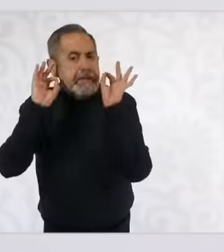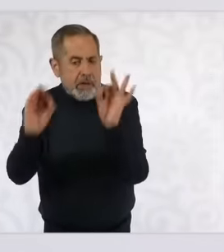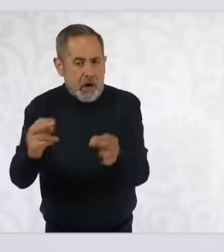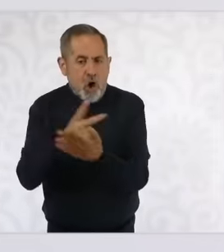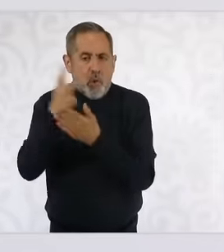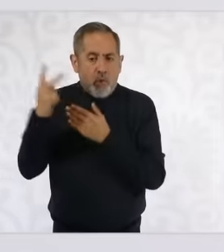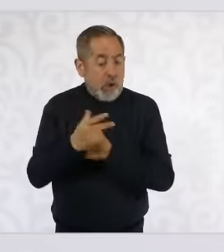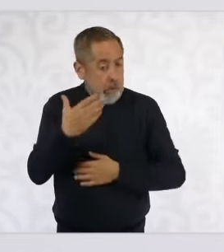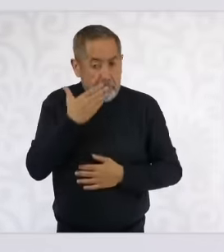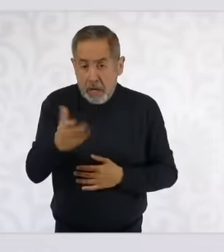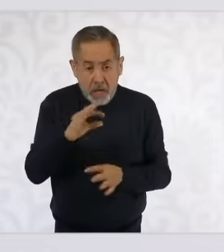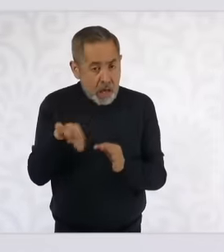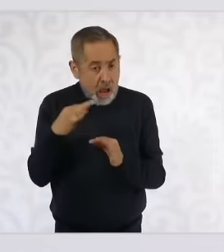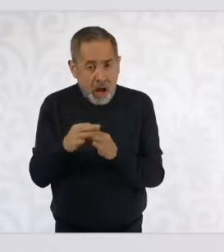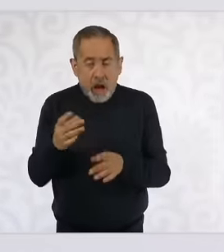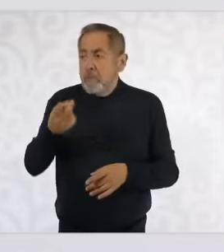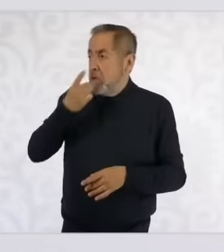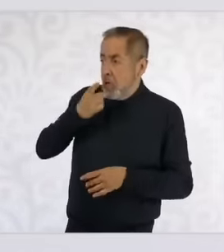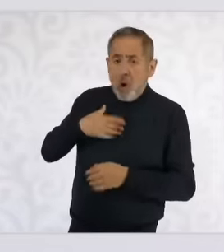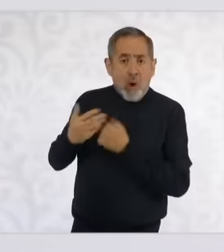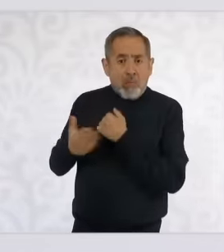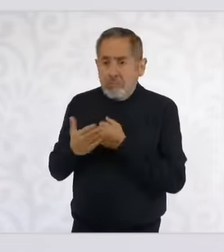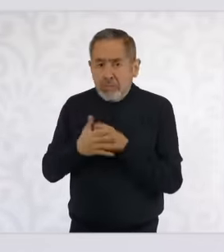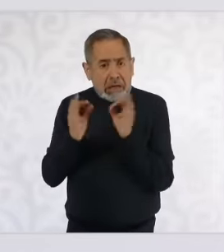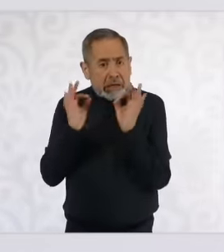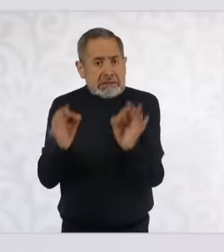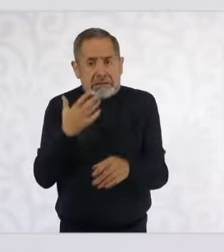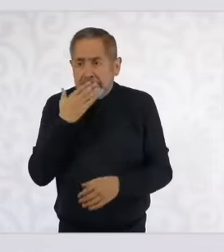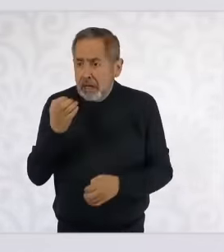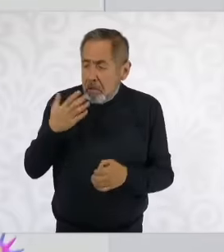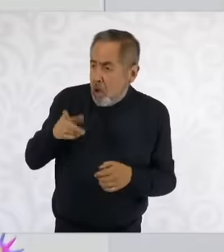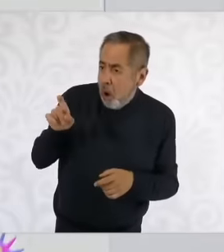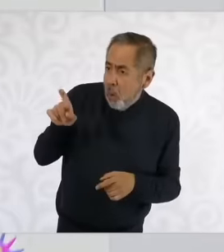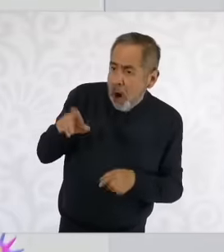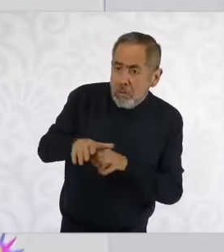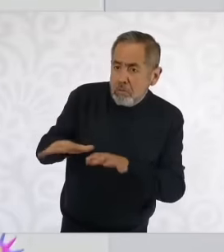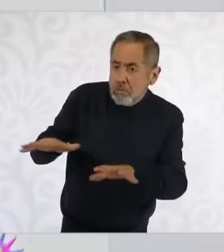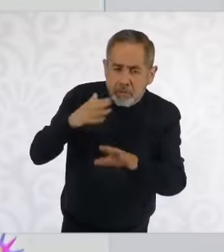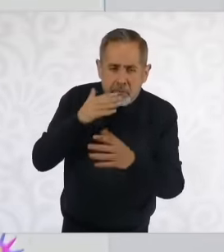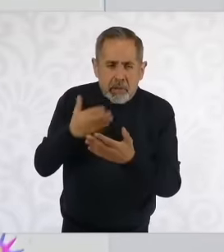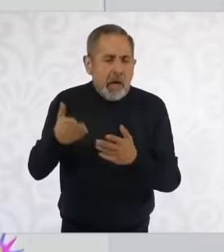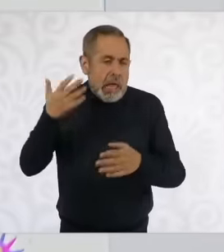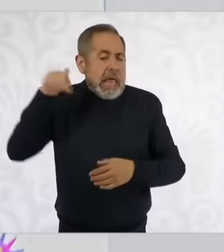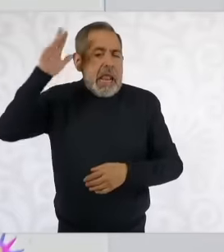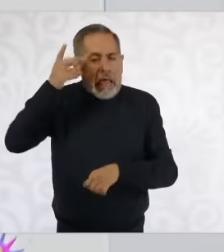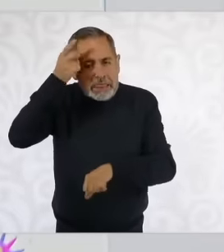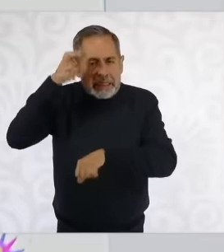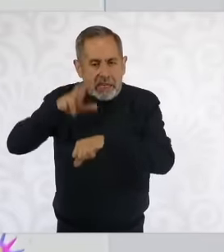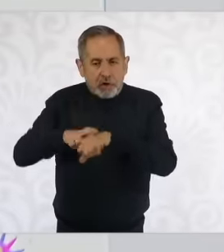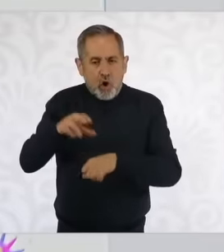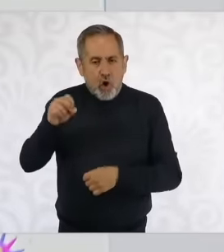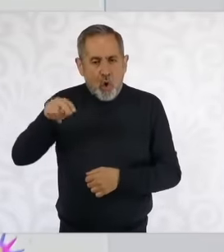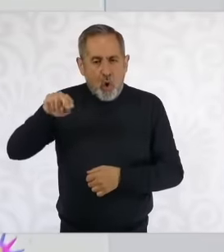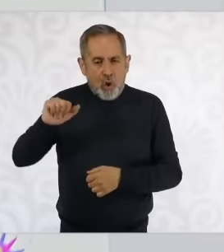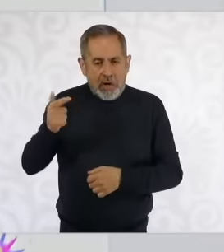it is working well, the current one informed me Well then, the director of Conagua and the current